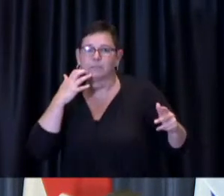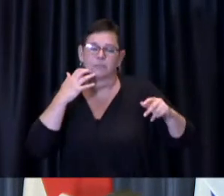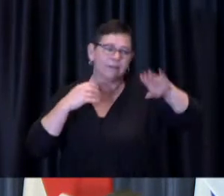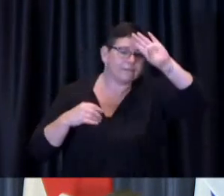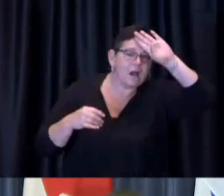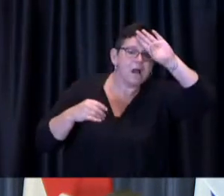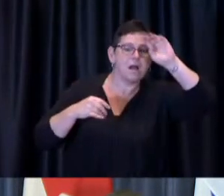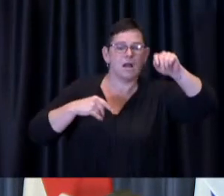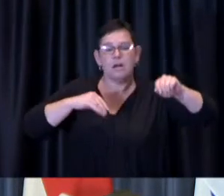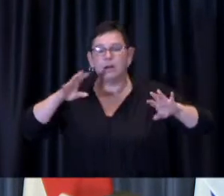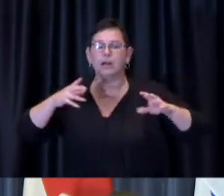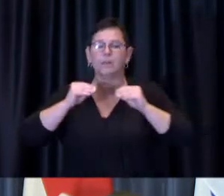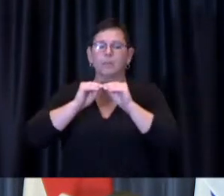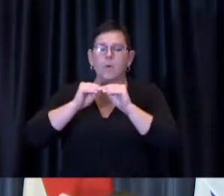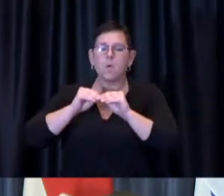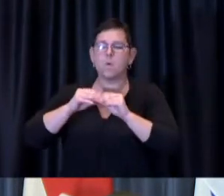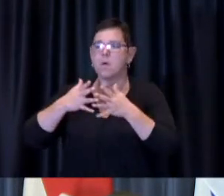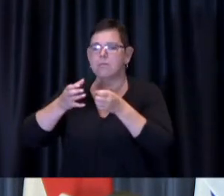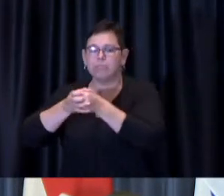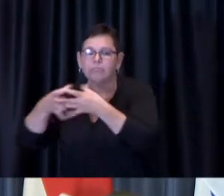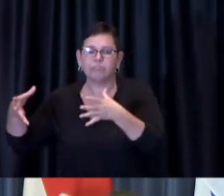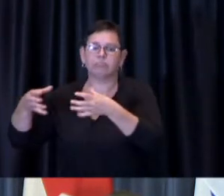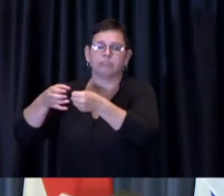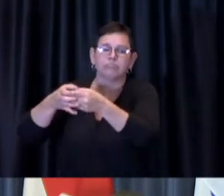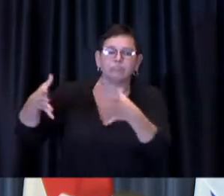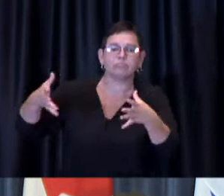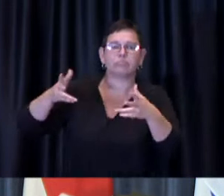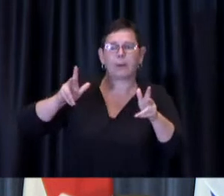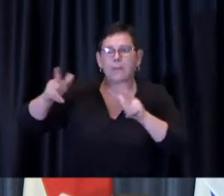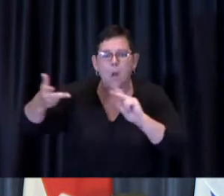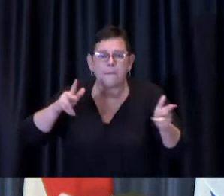to ramp up our mobile vaccination efforts even more, so that we can